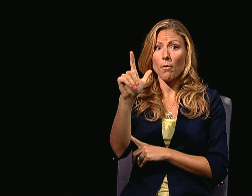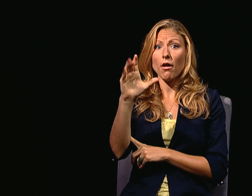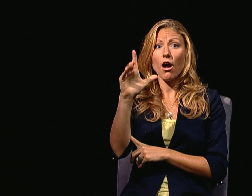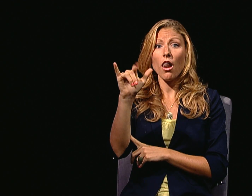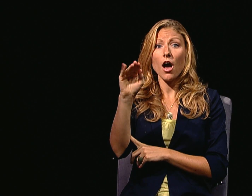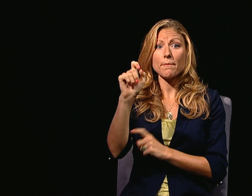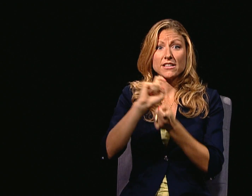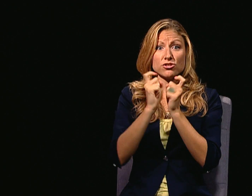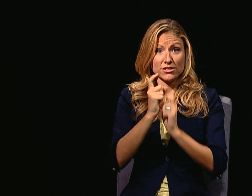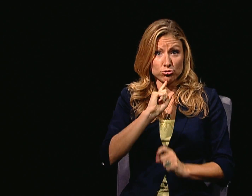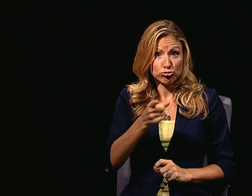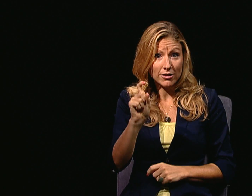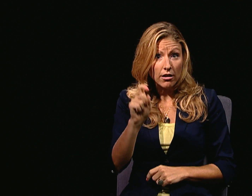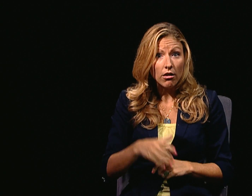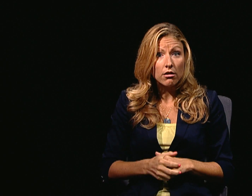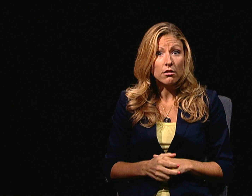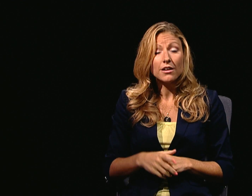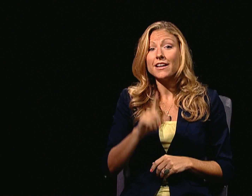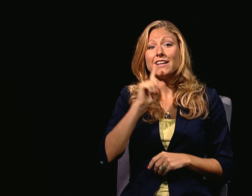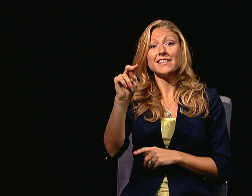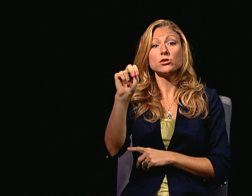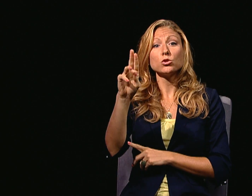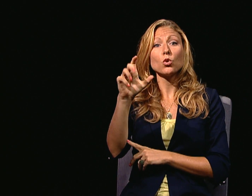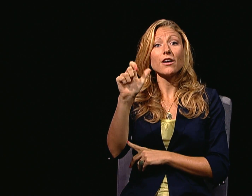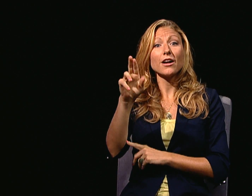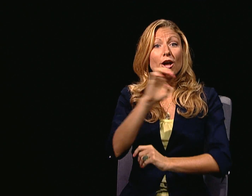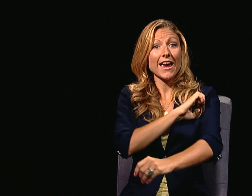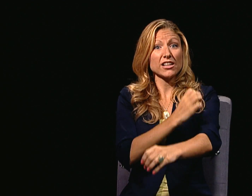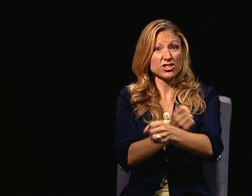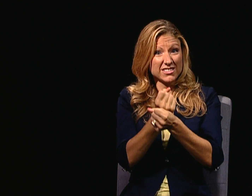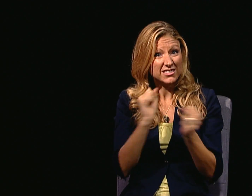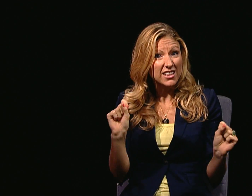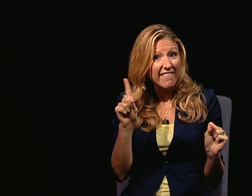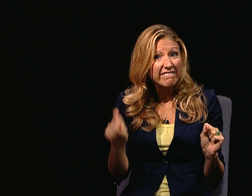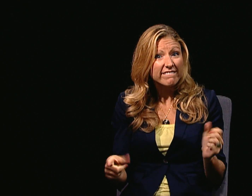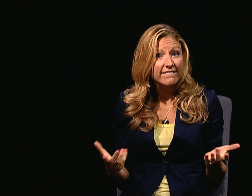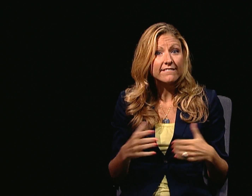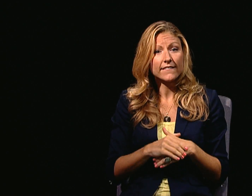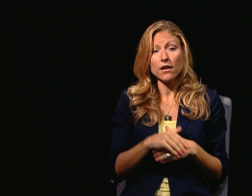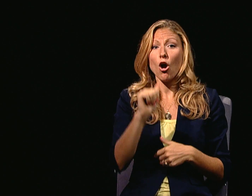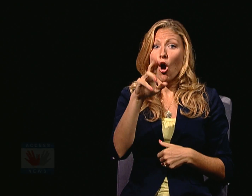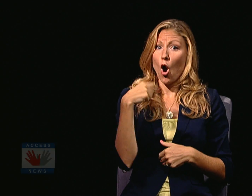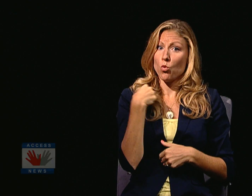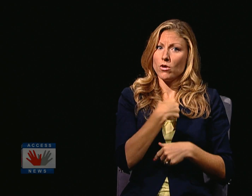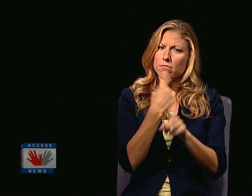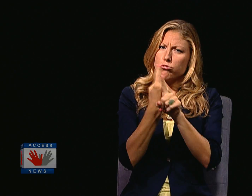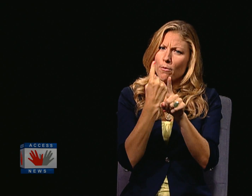IS GLOBAL CLIMATE CHANGE REAL? IS NUCLEAR ENERGY SAFE?